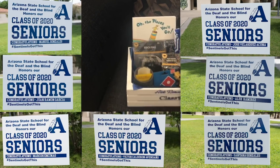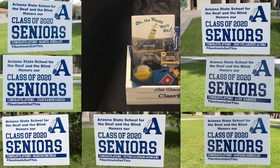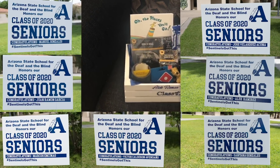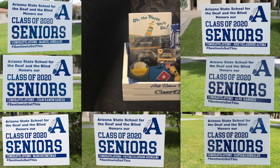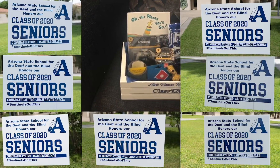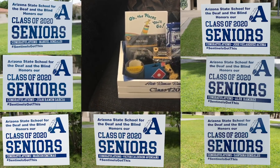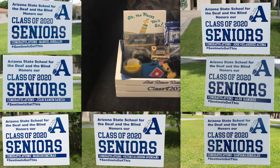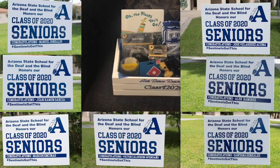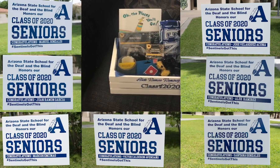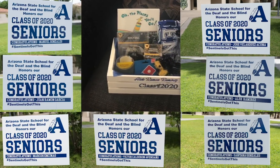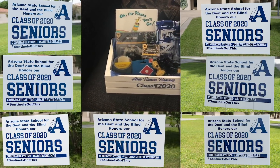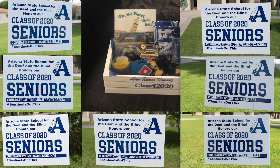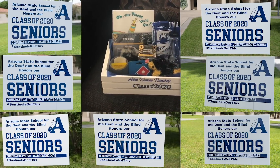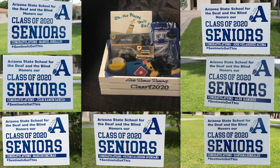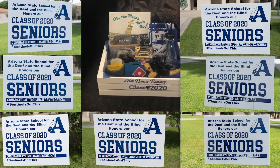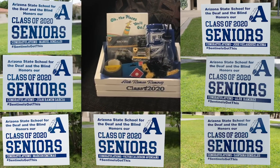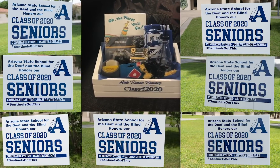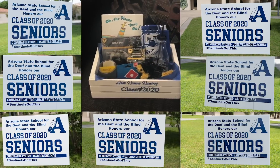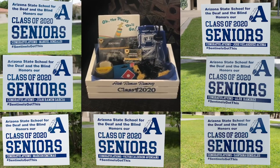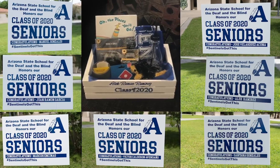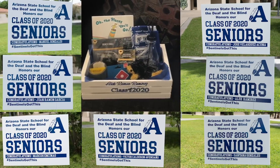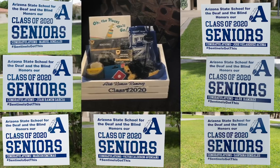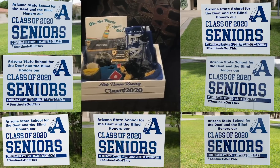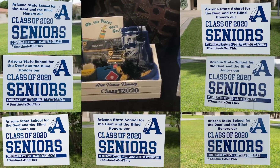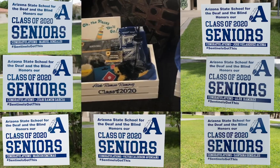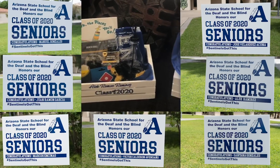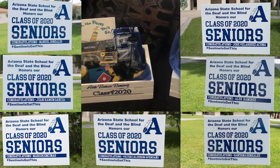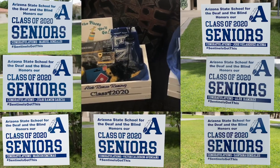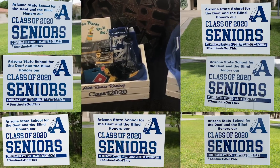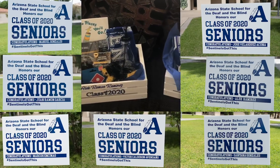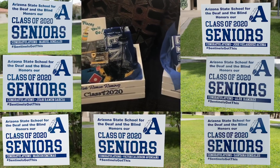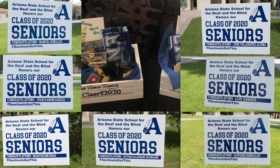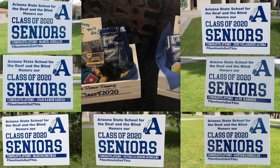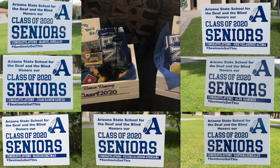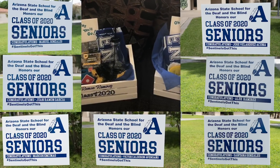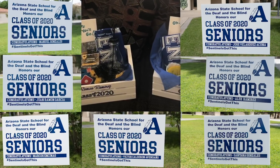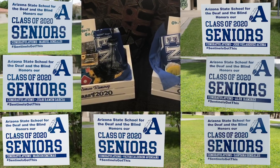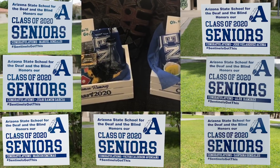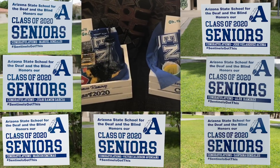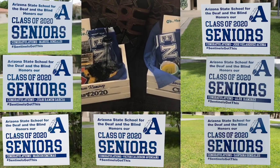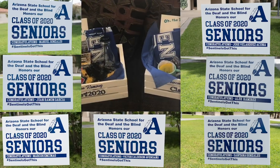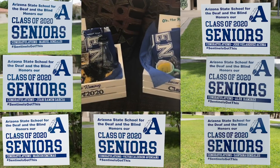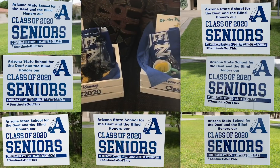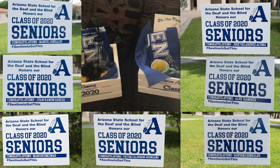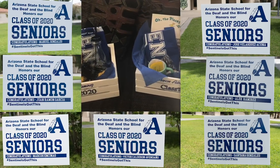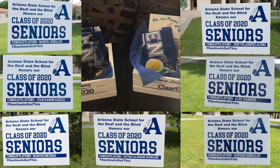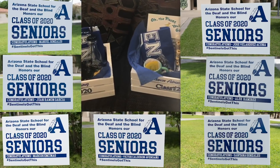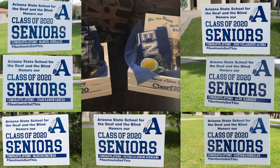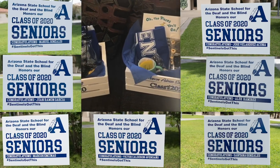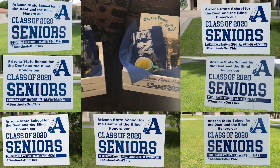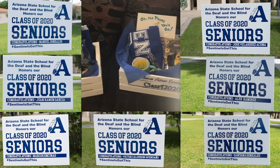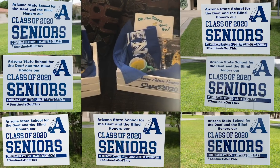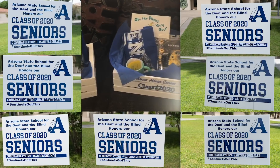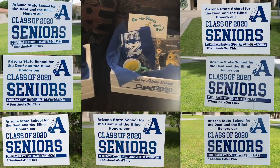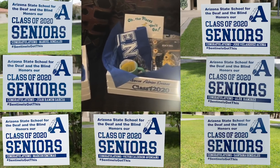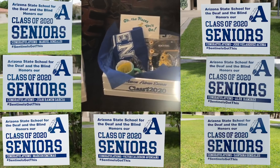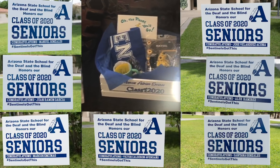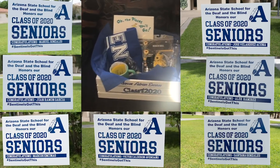SURROUNDING THE VIDEO ARE PICTURES OF THE SENIOR LAWN SIGNS MADE. THEY READ ARIZONA STATE SCHOOL FOR THE DEAF AND THE BLIND HONORS OUR CLASS